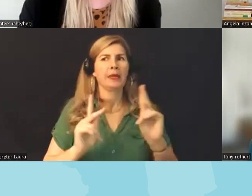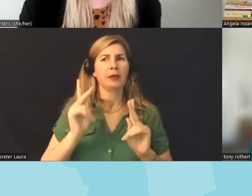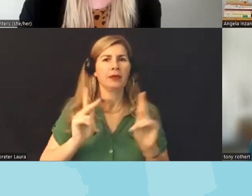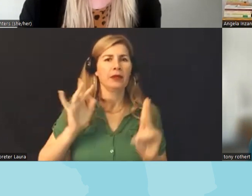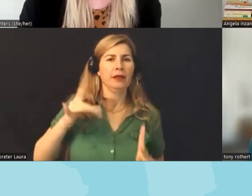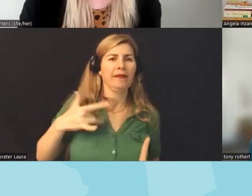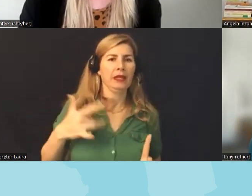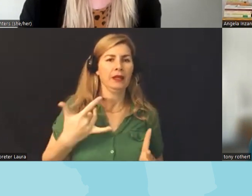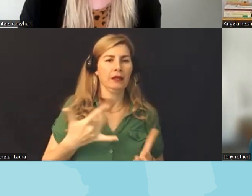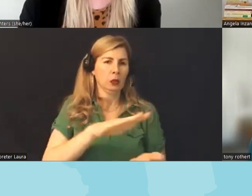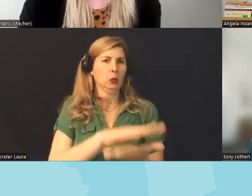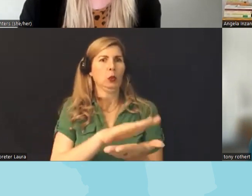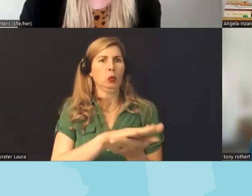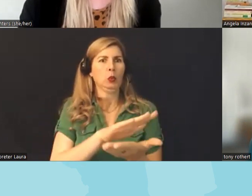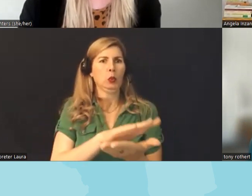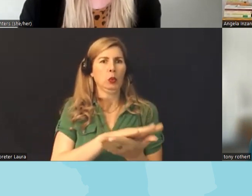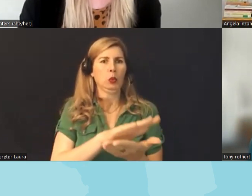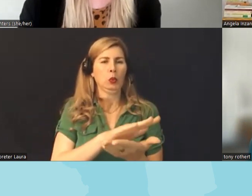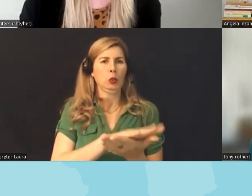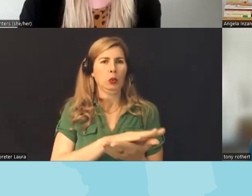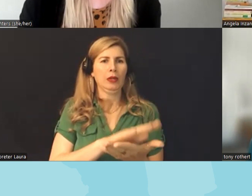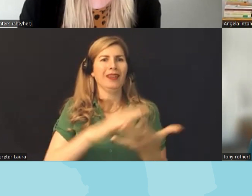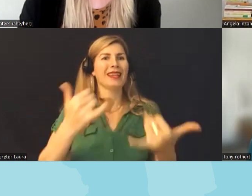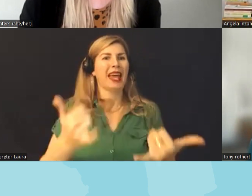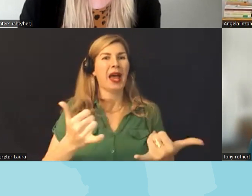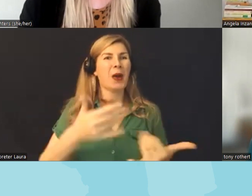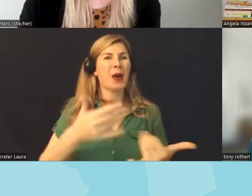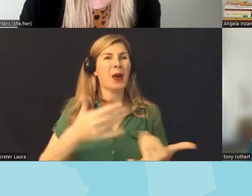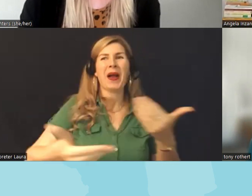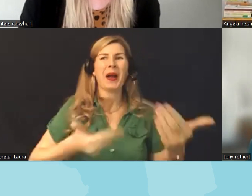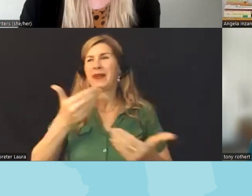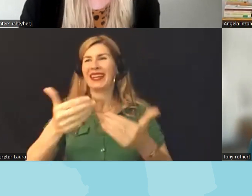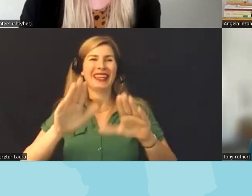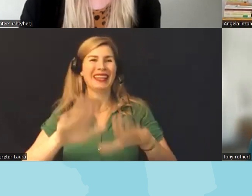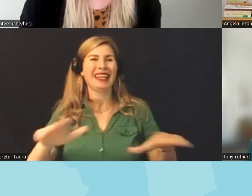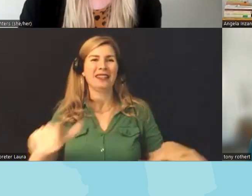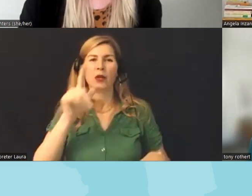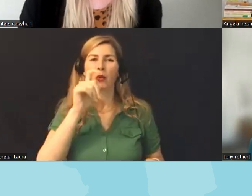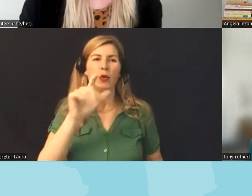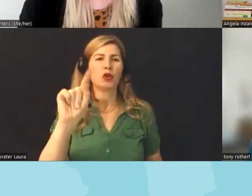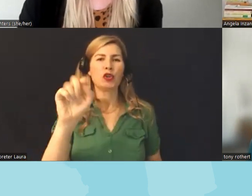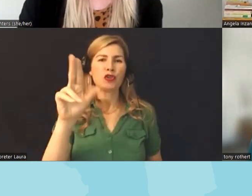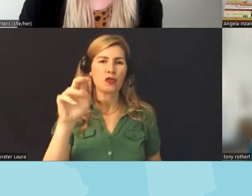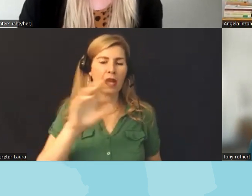schools are all of a sudden super welcoming of kids you know trans kids um children of